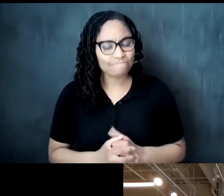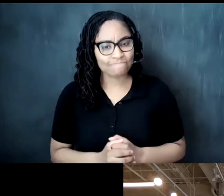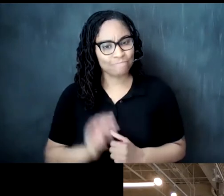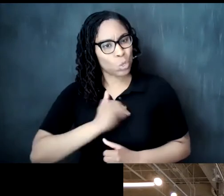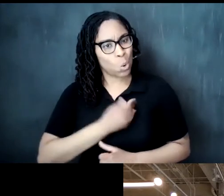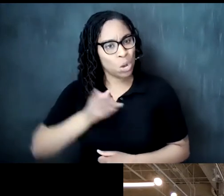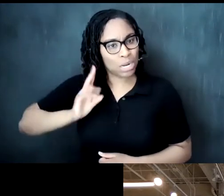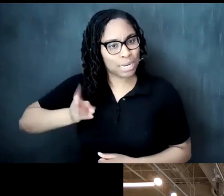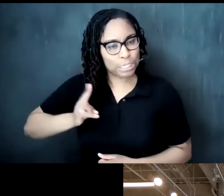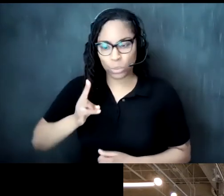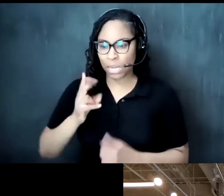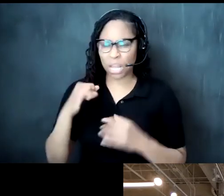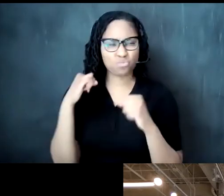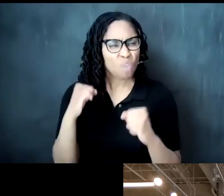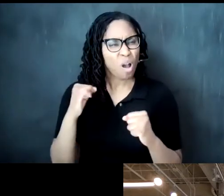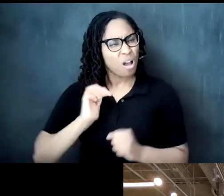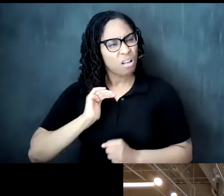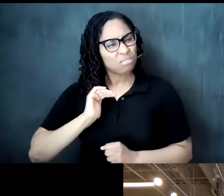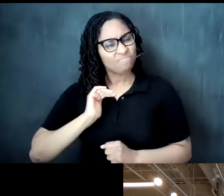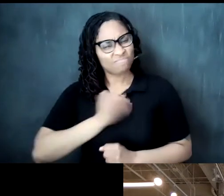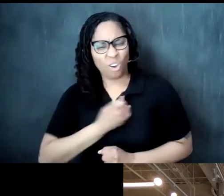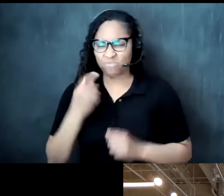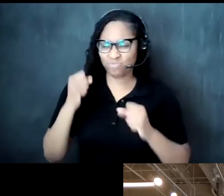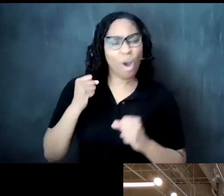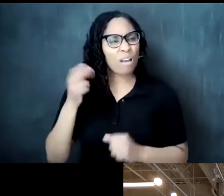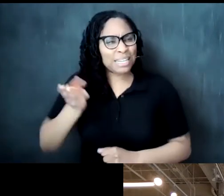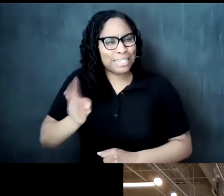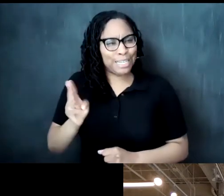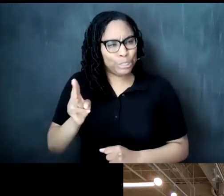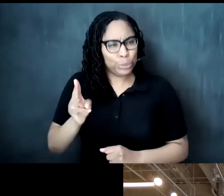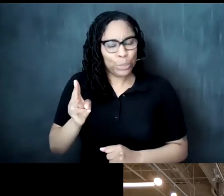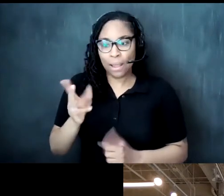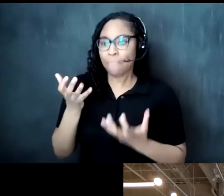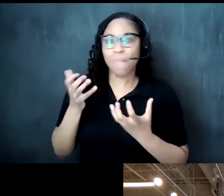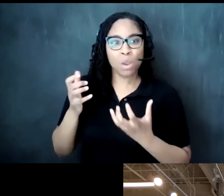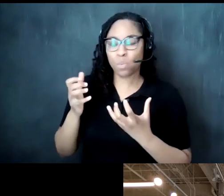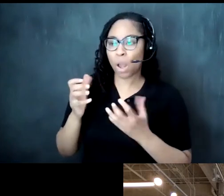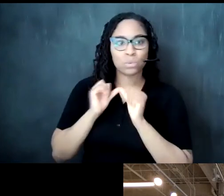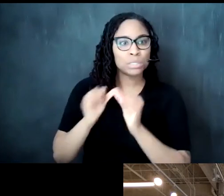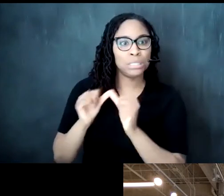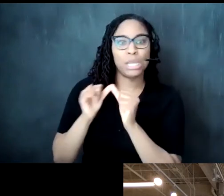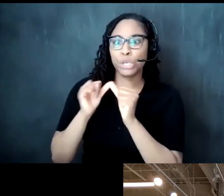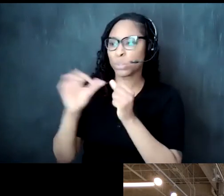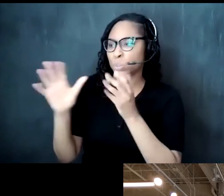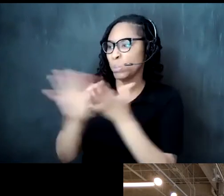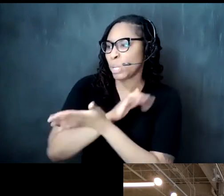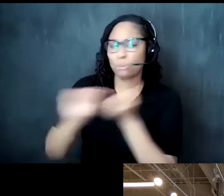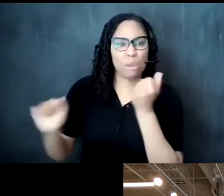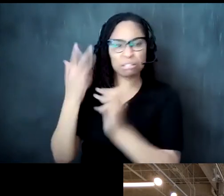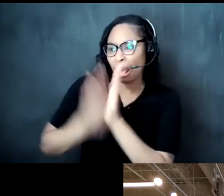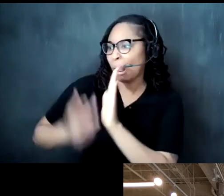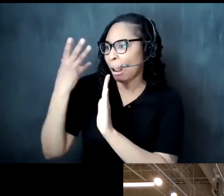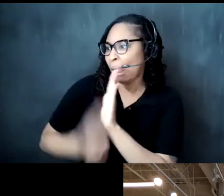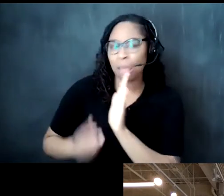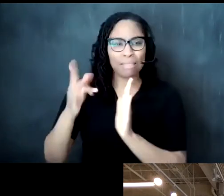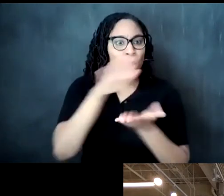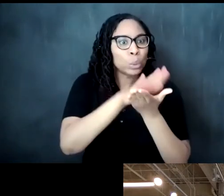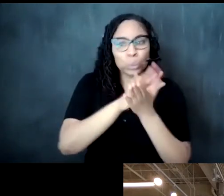our rich history um uh erased and not teach it in schools and not find it as an equitable tool to